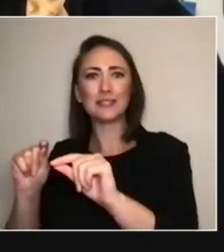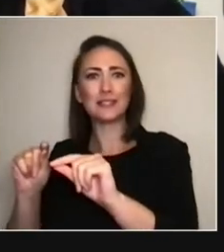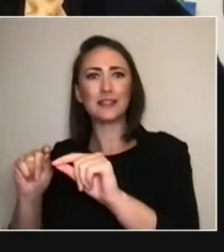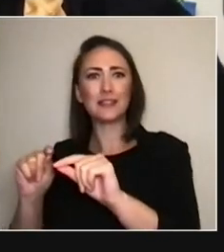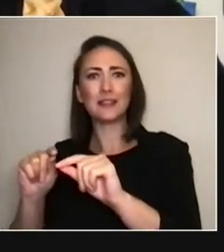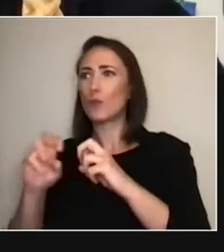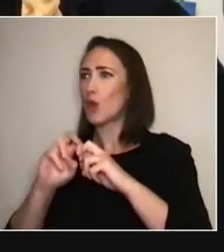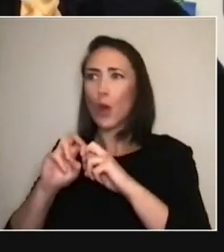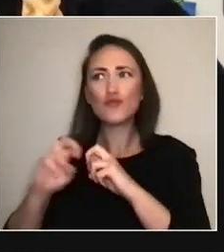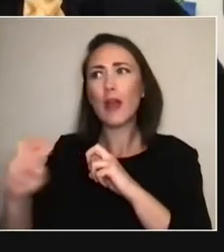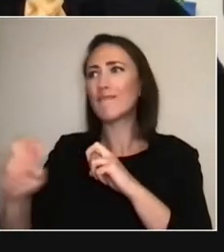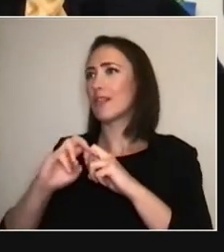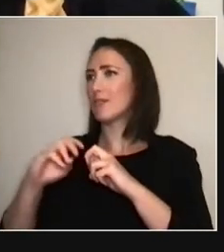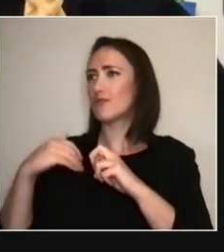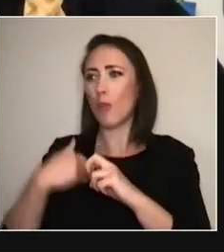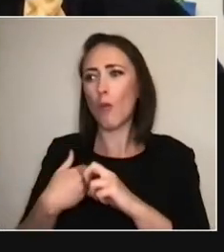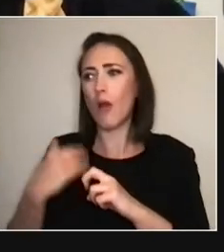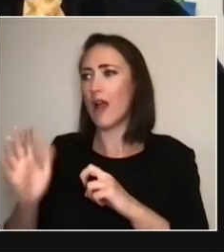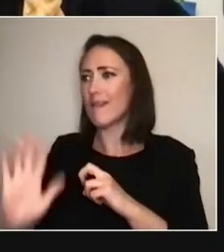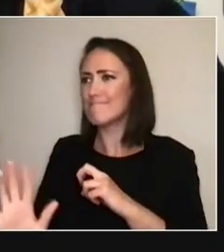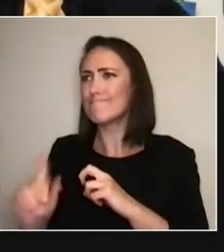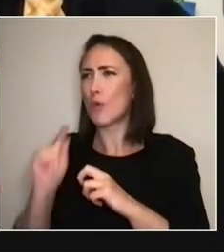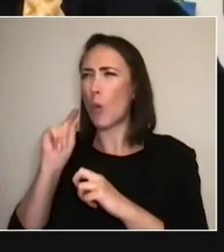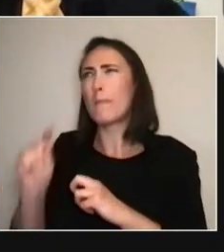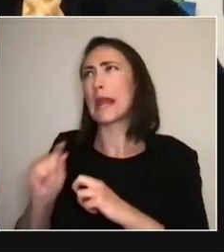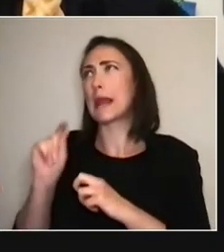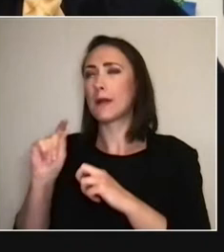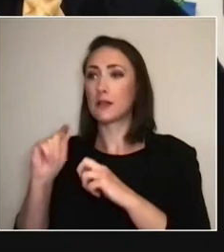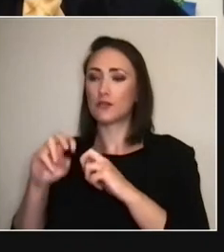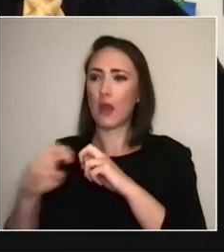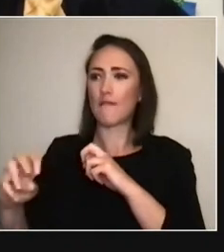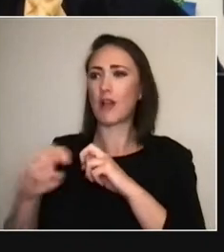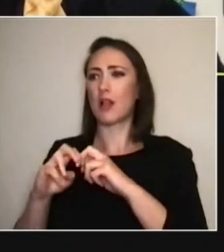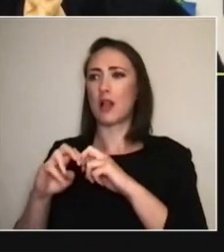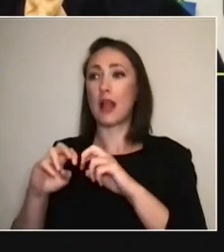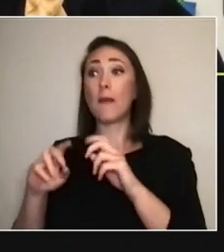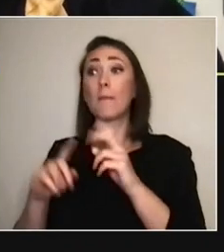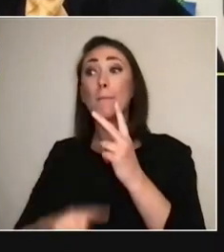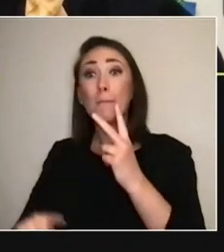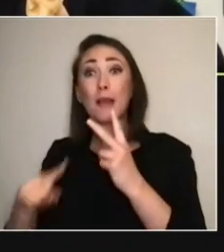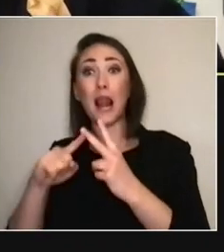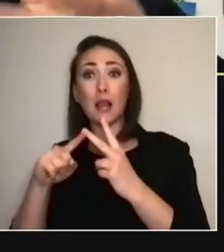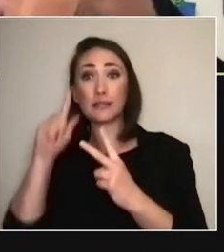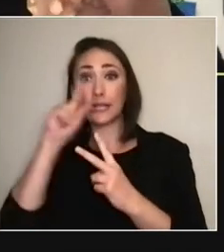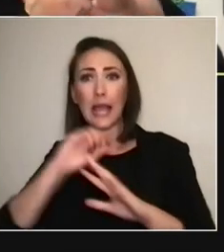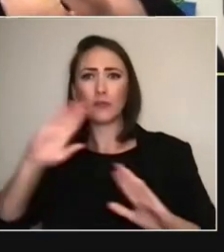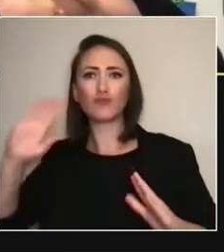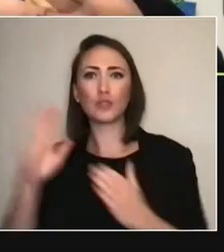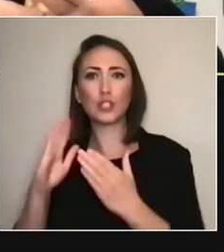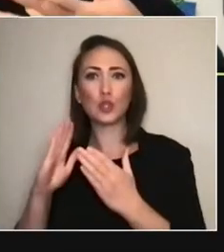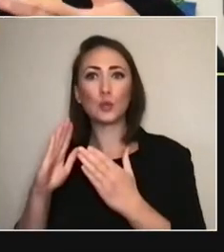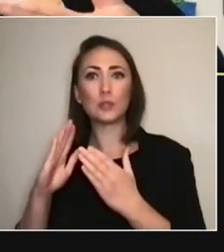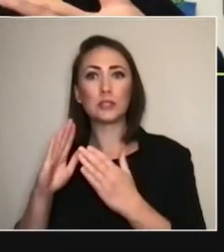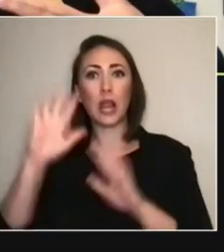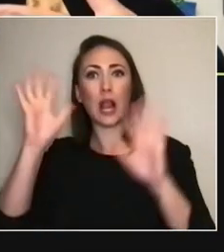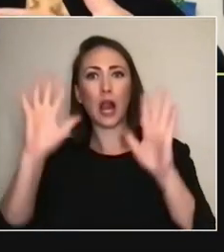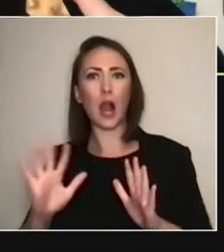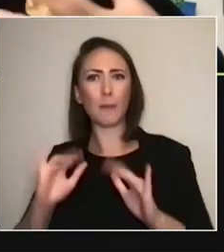and also can address the climate crisis. Mm. And so, like, I guess as well as—